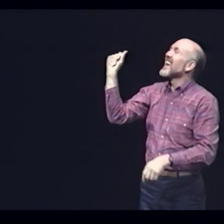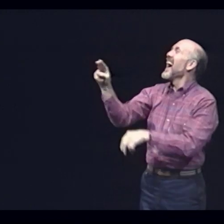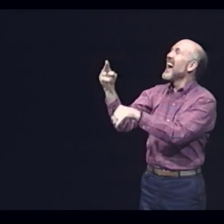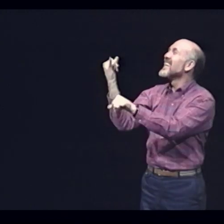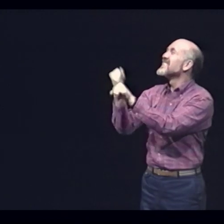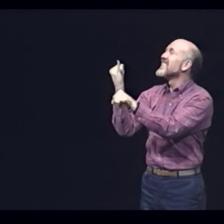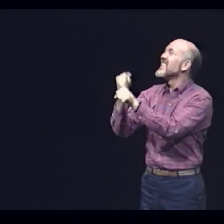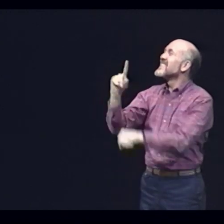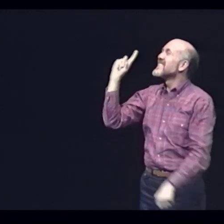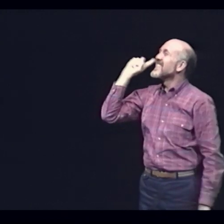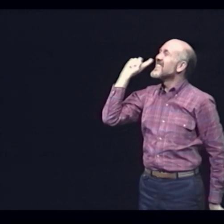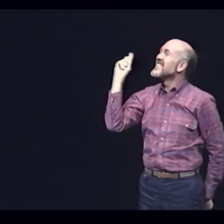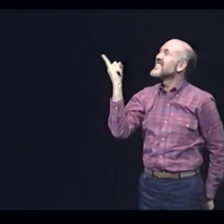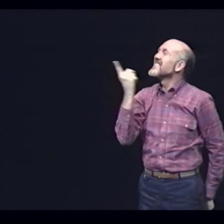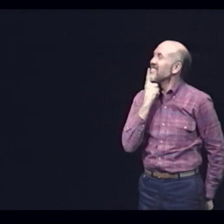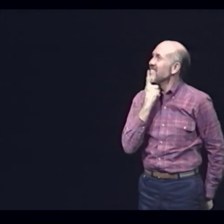Kansas School for the Deaf!